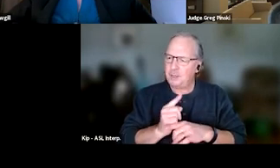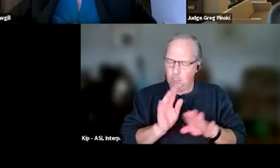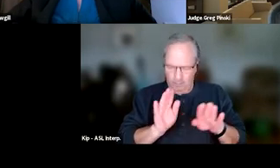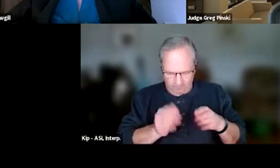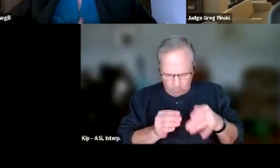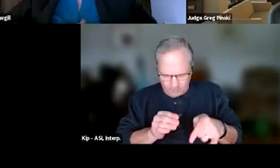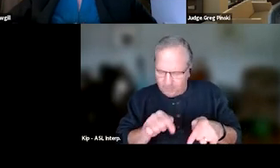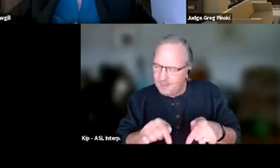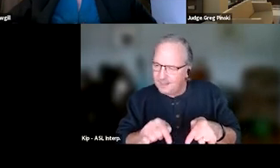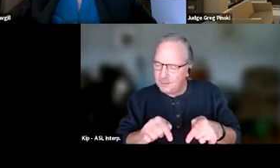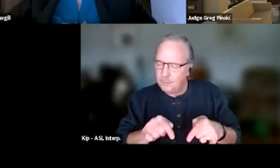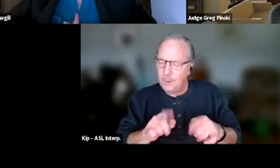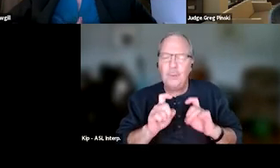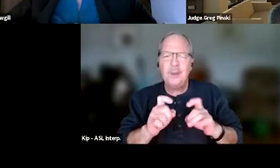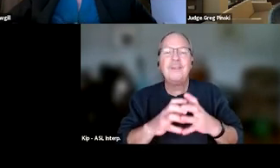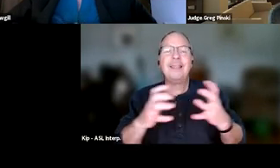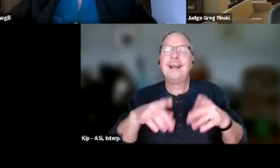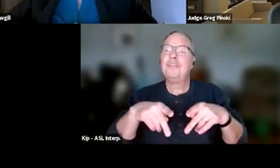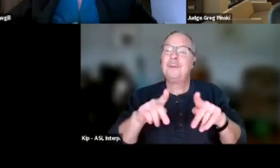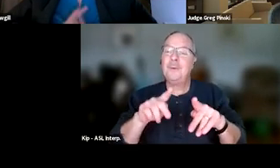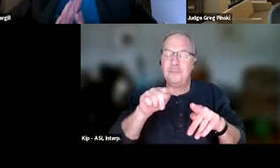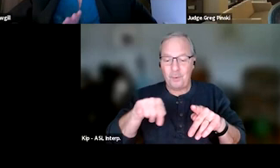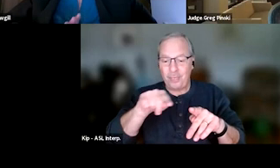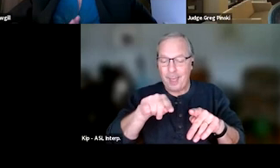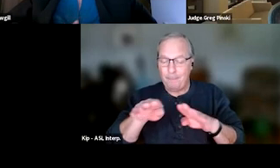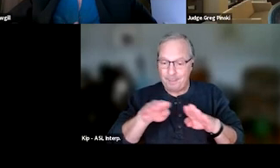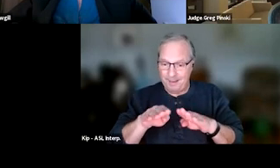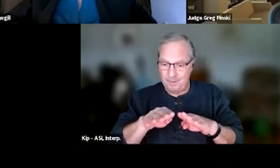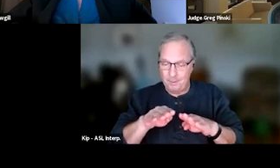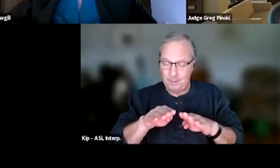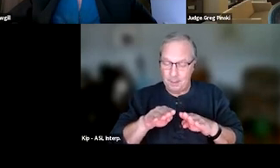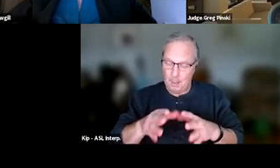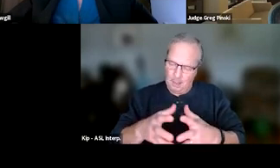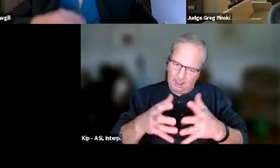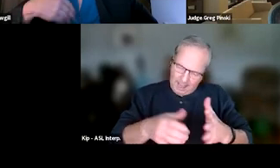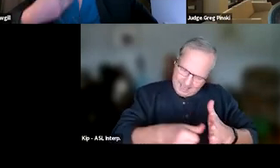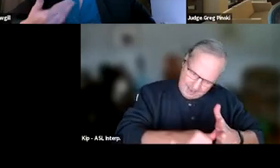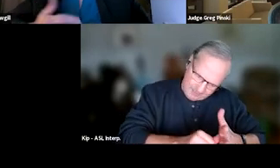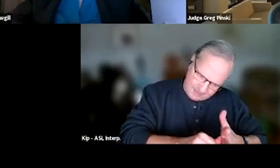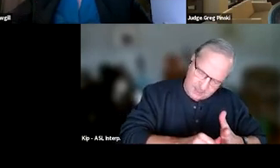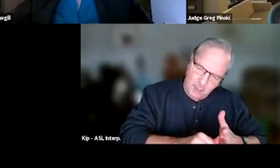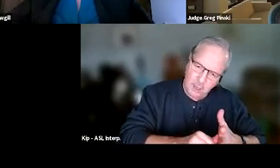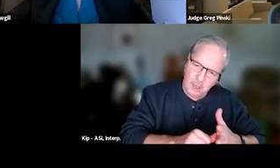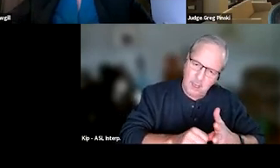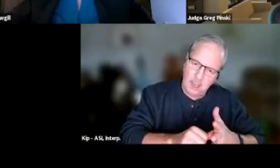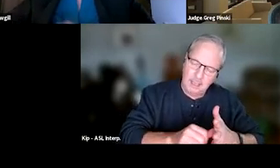and that we really give a lot of opportunities for it. We wanna place as much emphasis on making, incentivizing those productivity